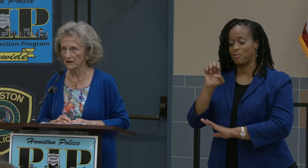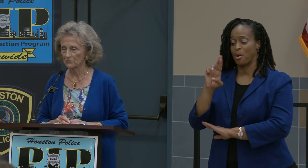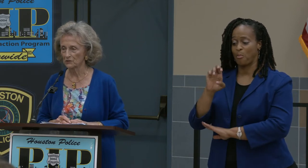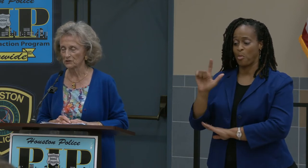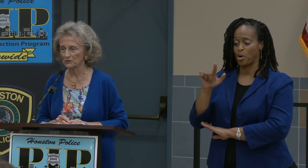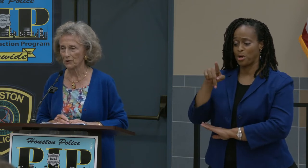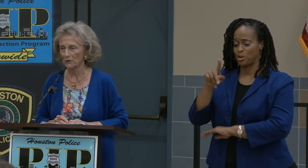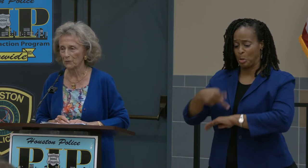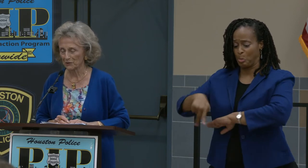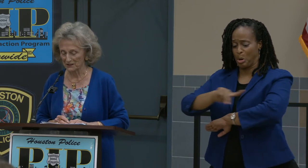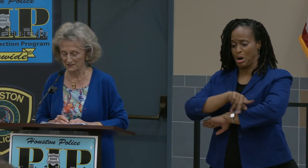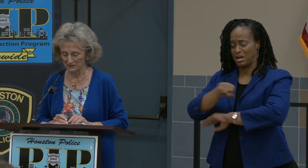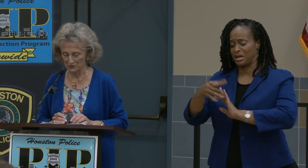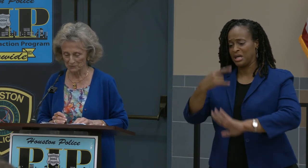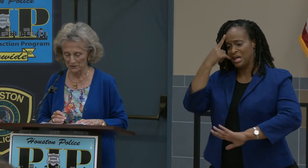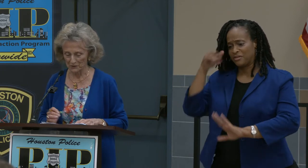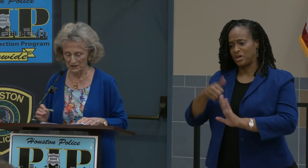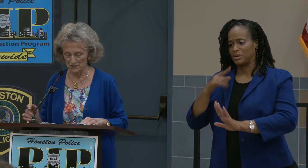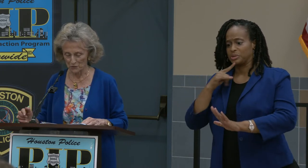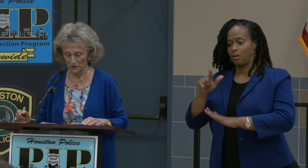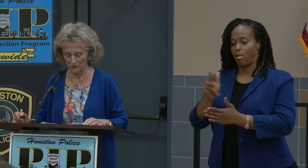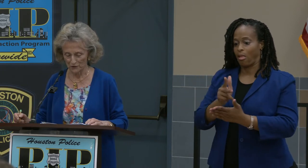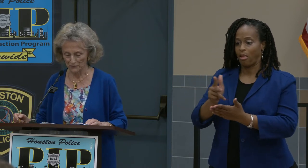and I'm worried a little bit when I drove over.